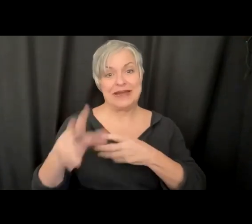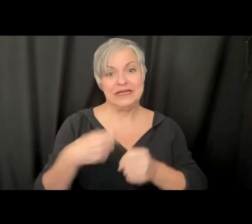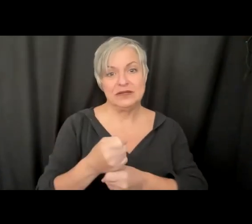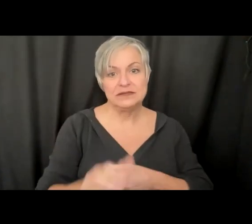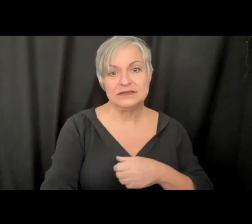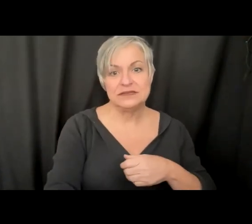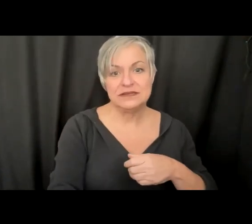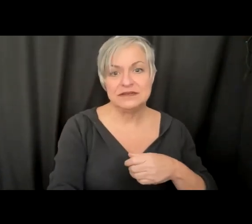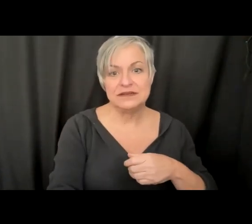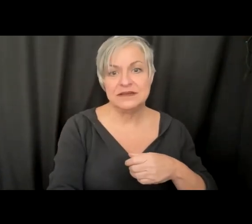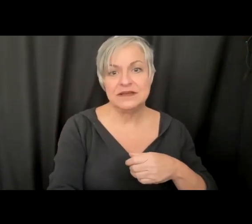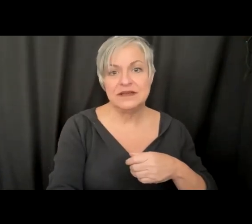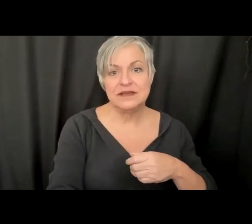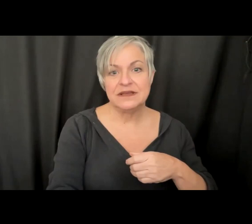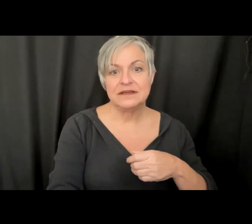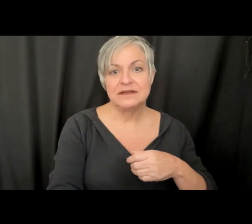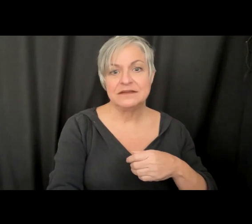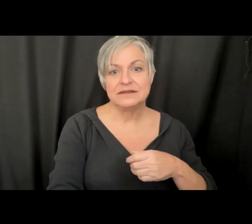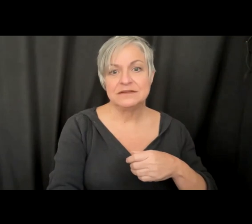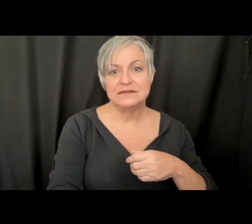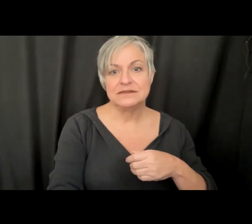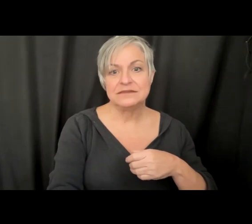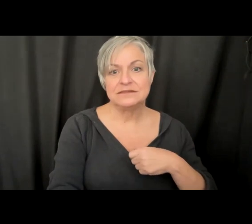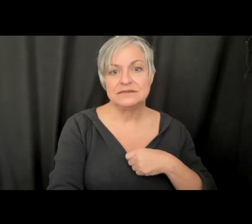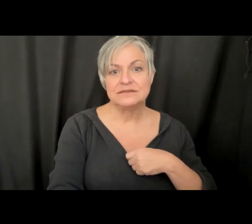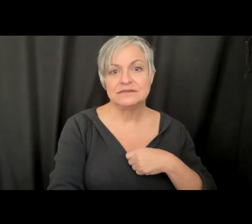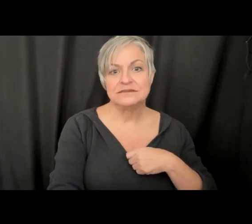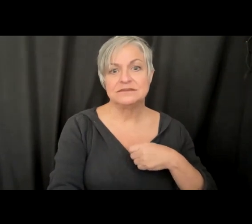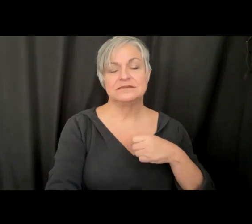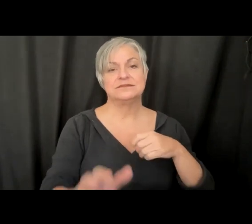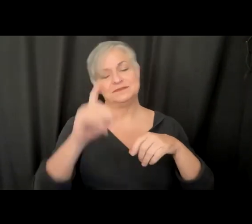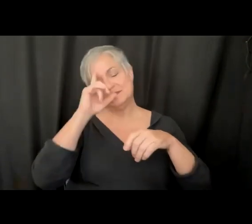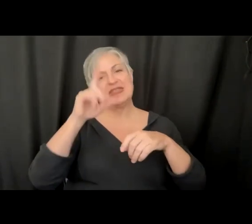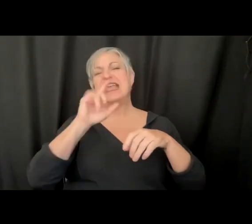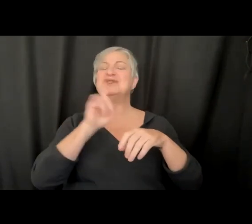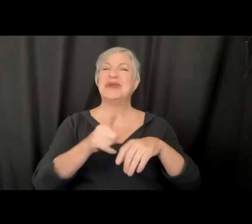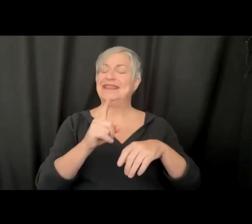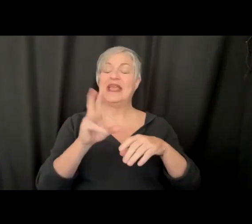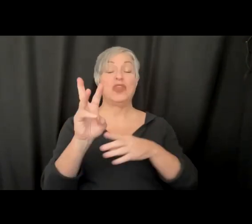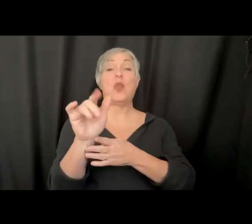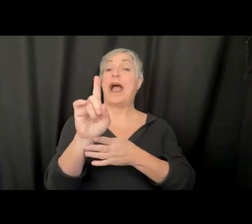and things, it is still kind of the Wild West when it comes to accessibility. So these discussions are really